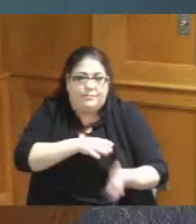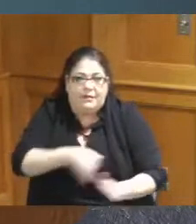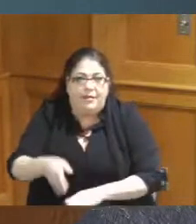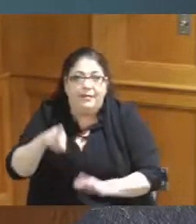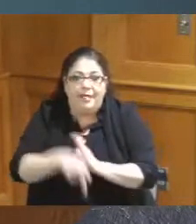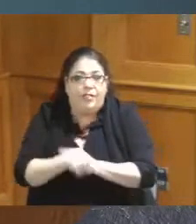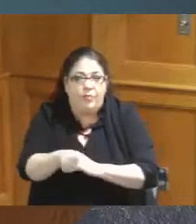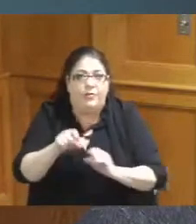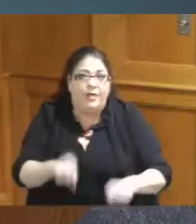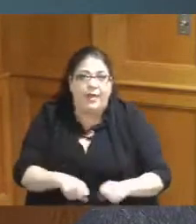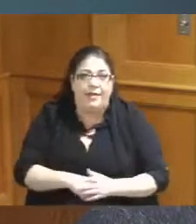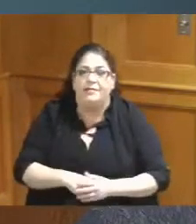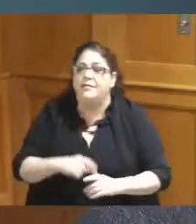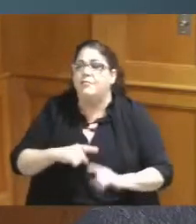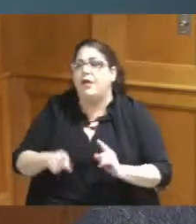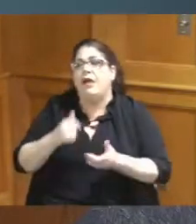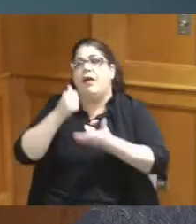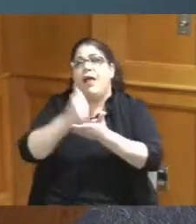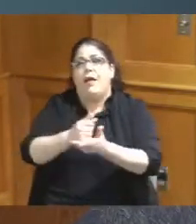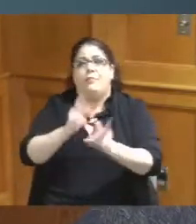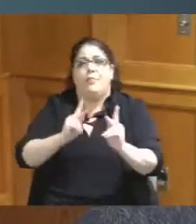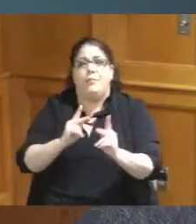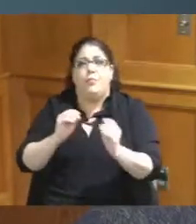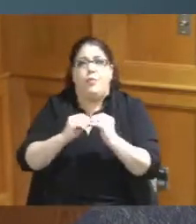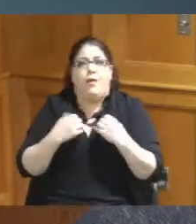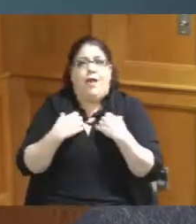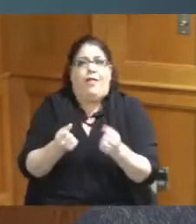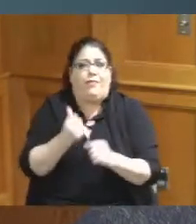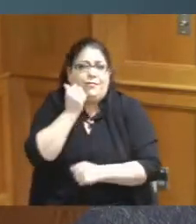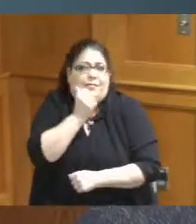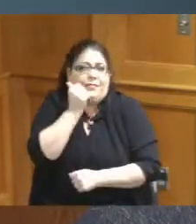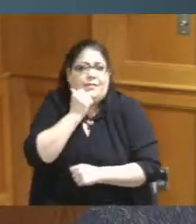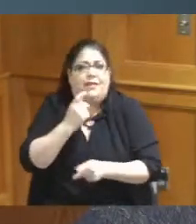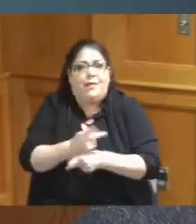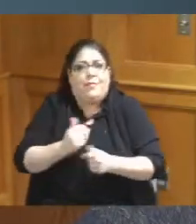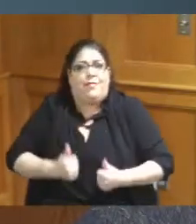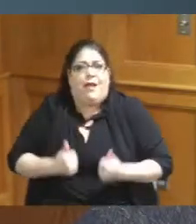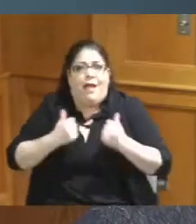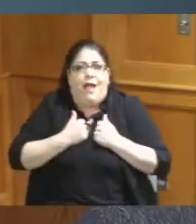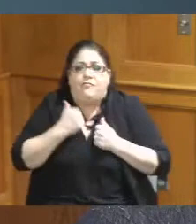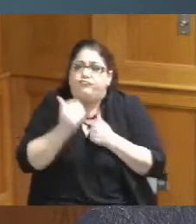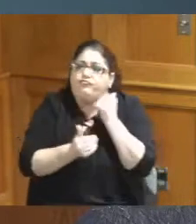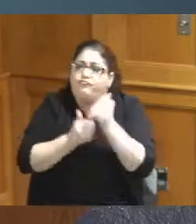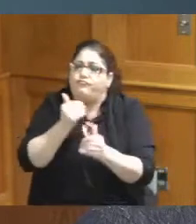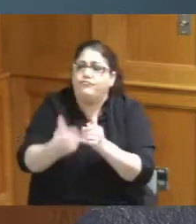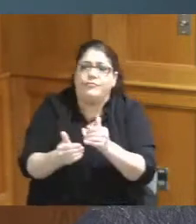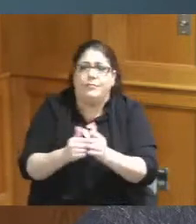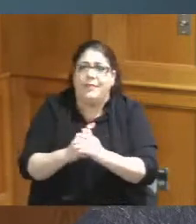helping people you know stay alive I think are are critical so and it's open to Hamilton